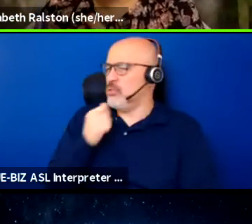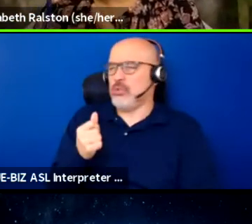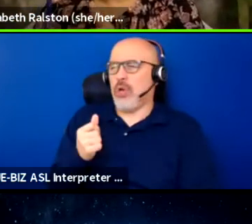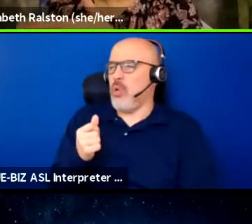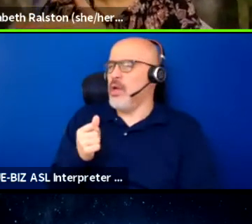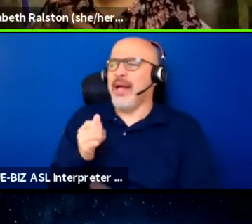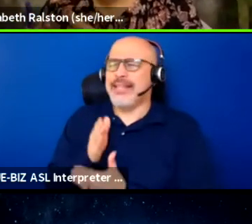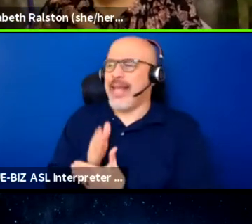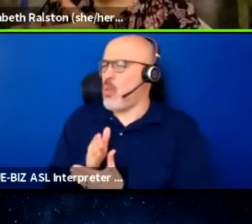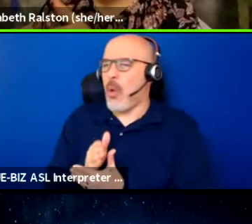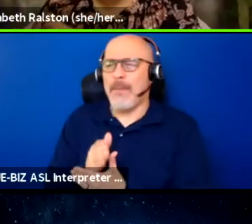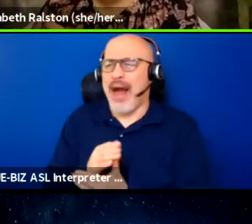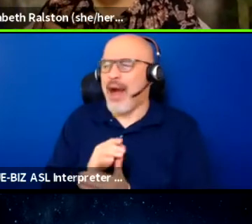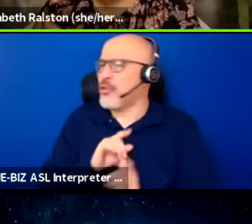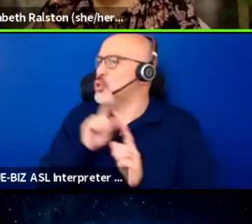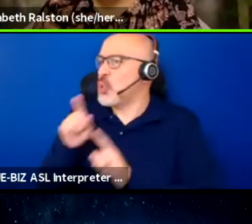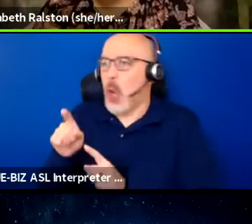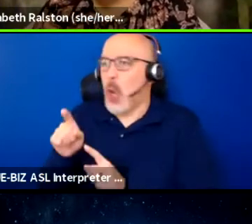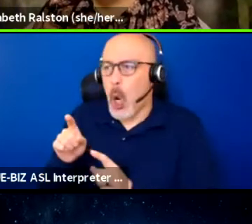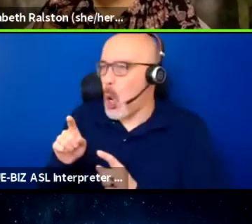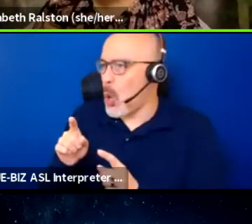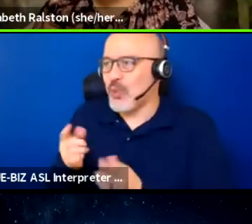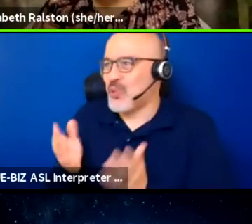to the trouble and ask, sometimes.